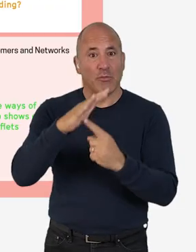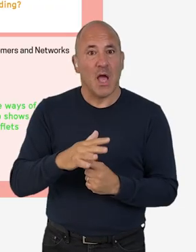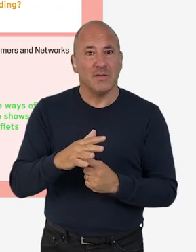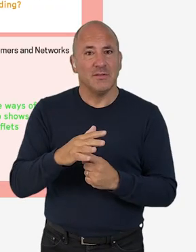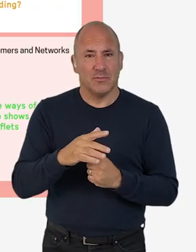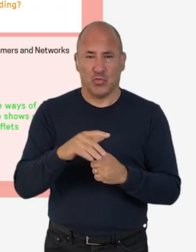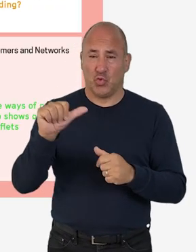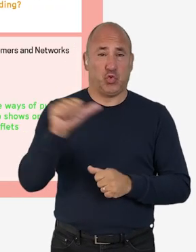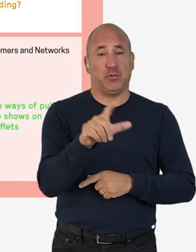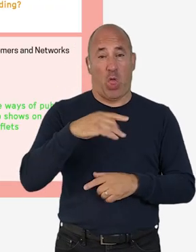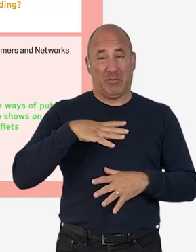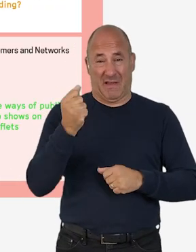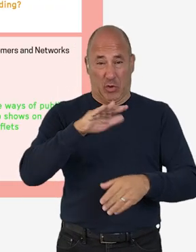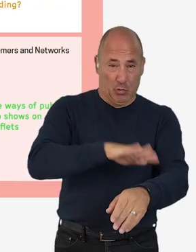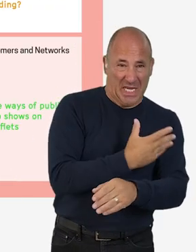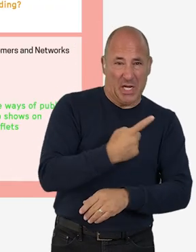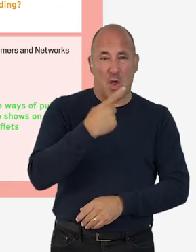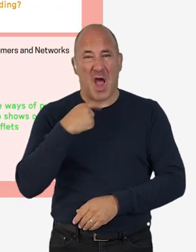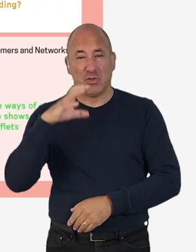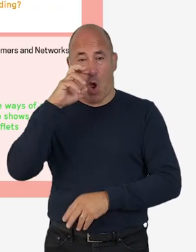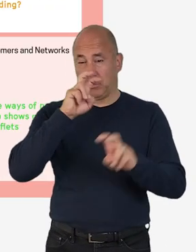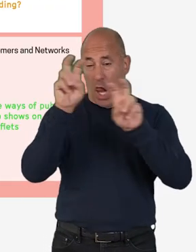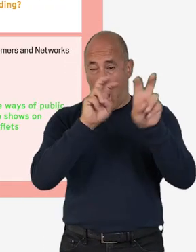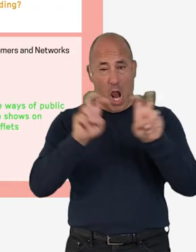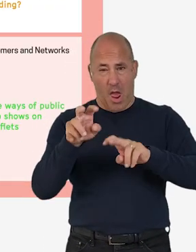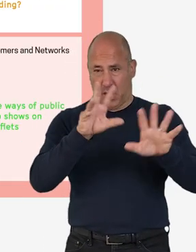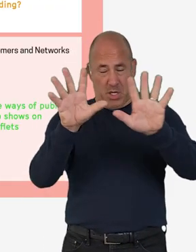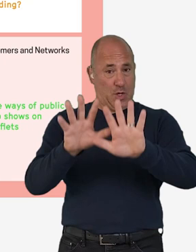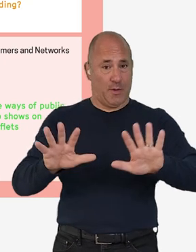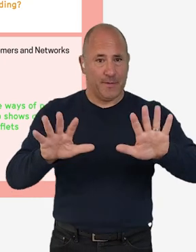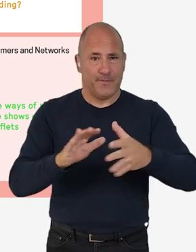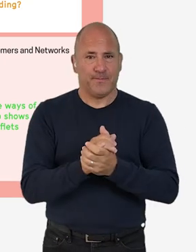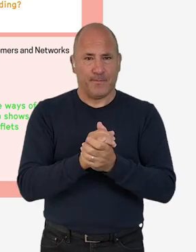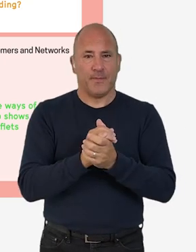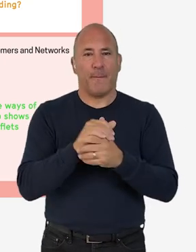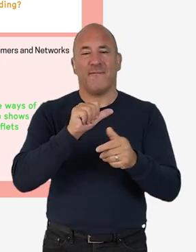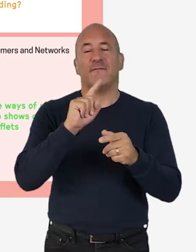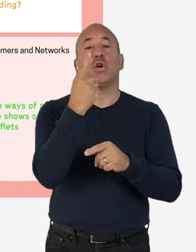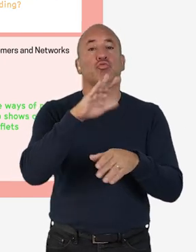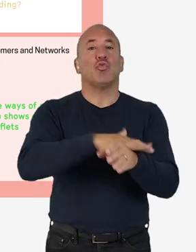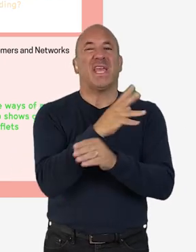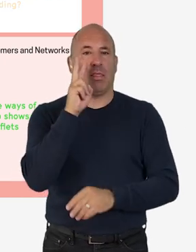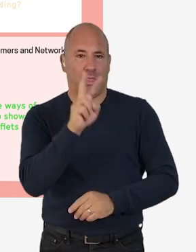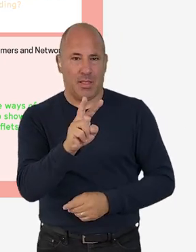You should have a mess of green, red and orange notes in section B. Take a look at the green notes.